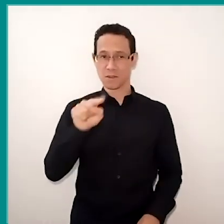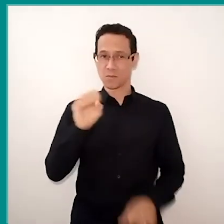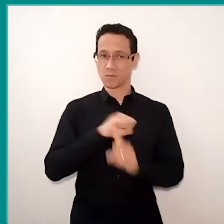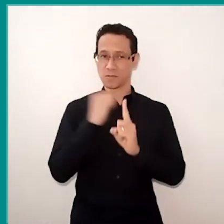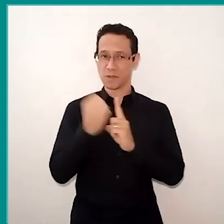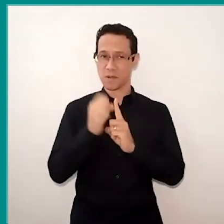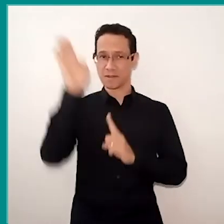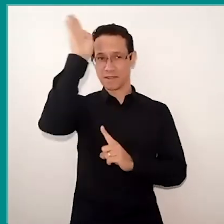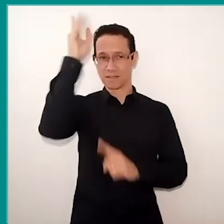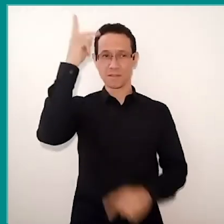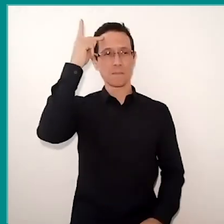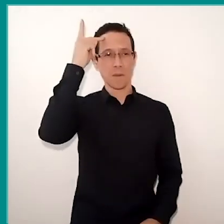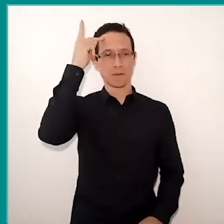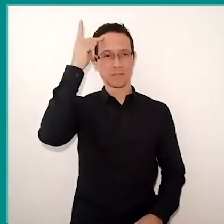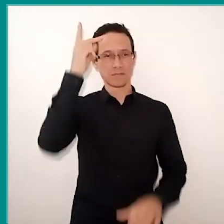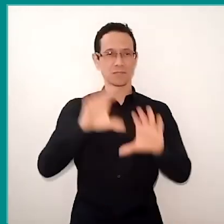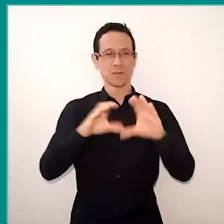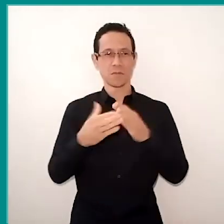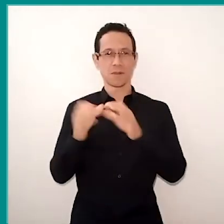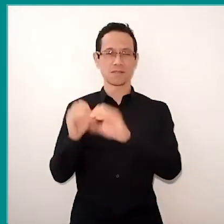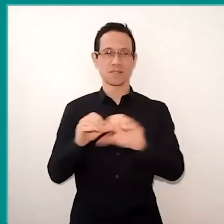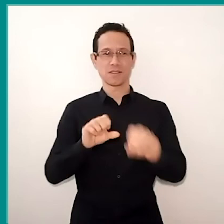of the Comunidade Educativa Cedac and Instituto Emília,